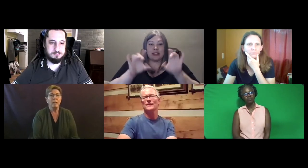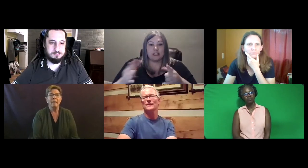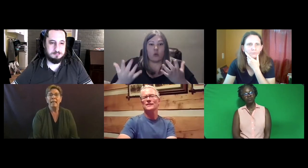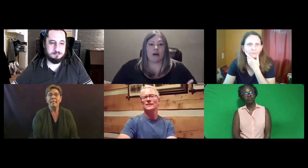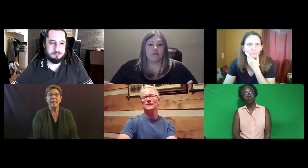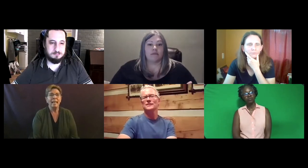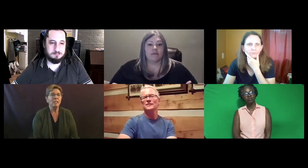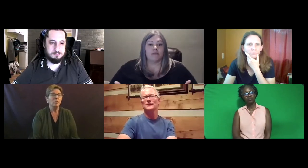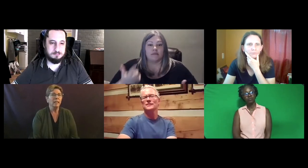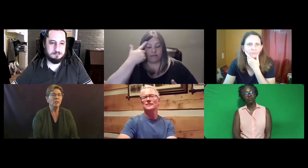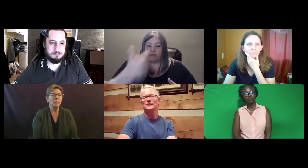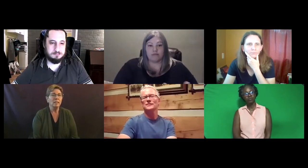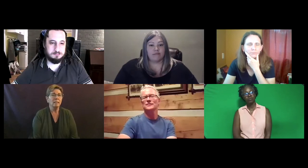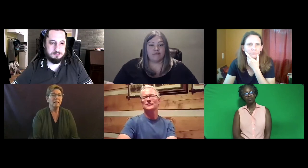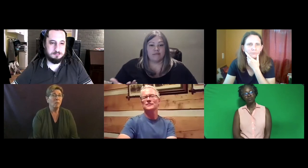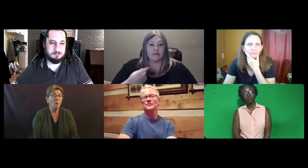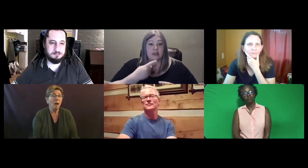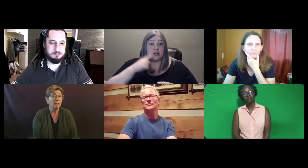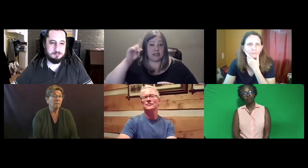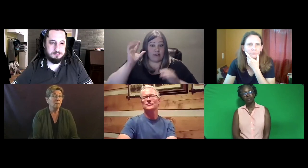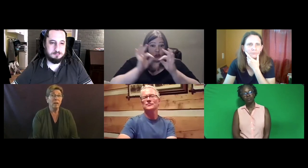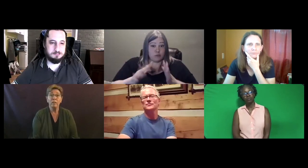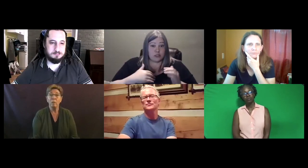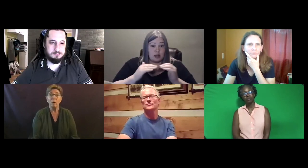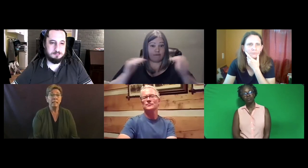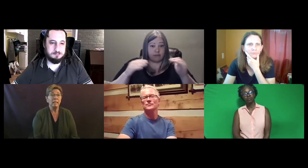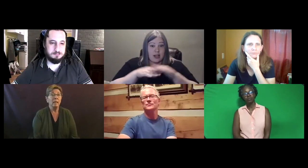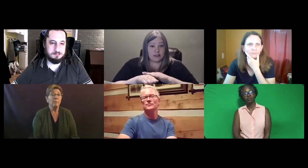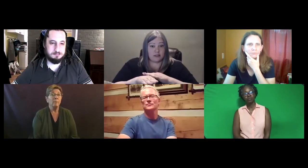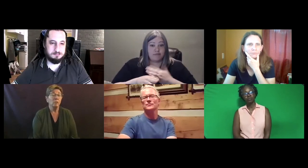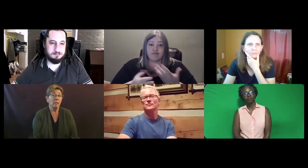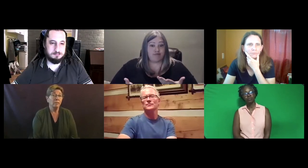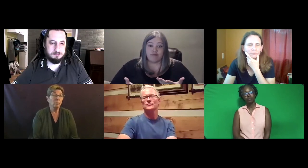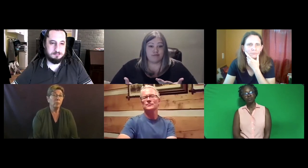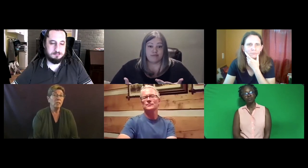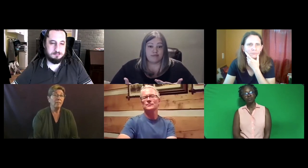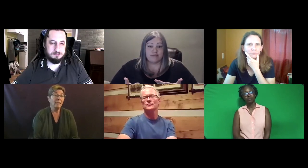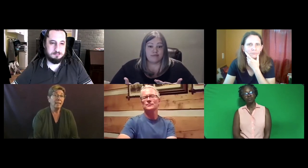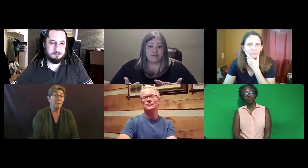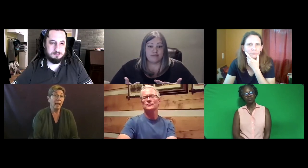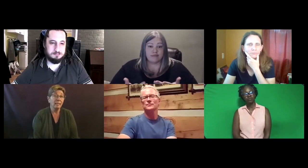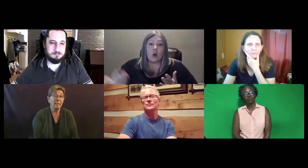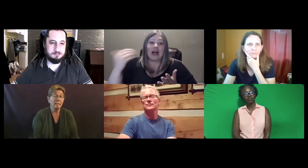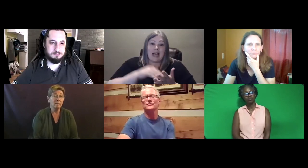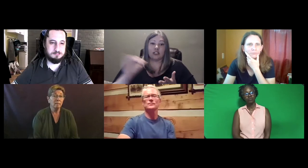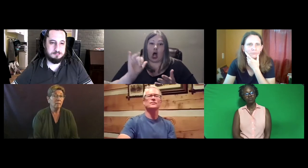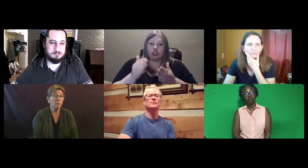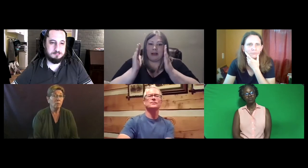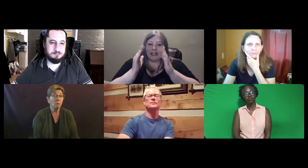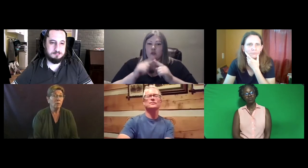They can take any certification they want. But do deaf interpreters have that same access? No.